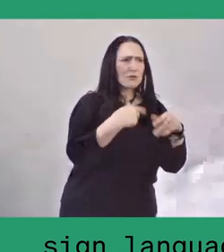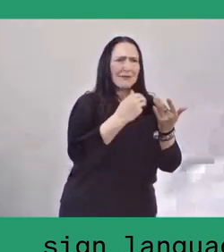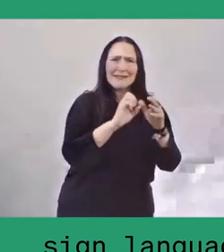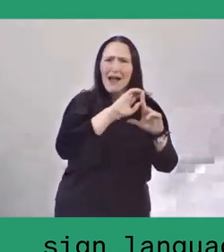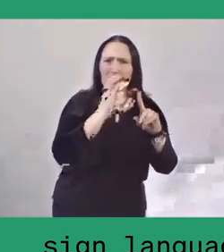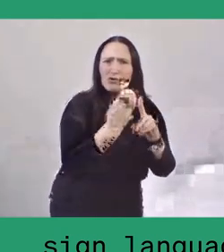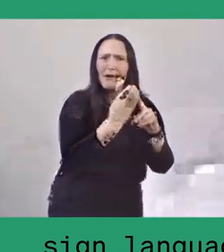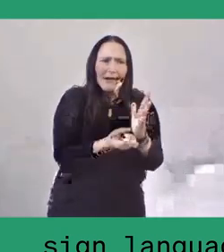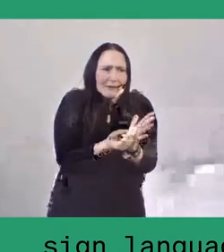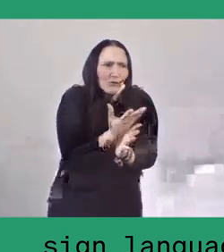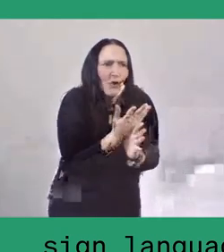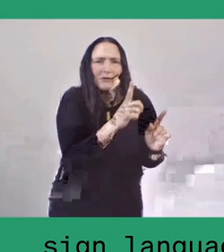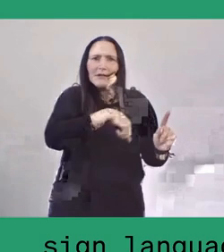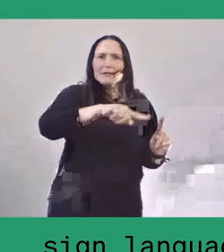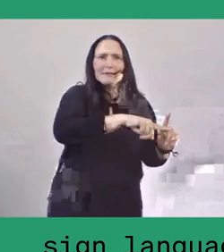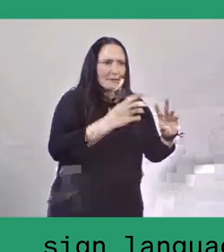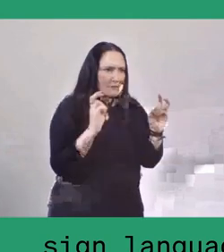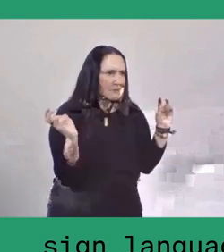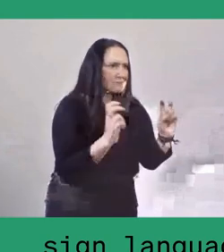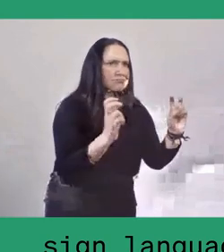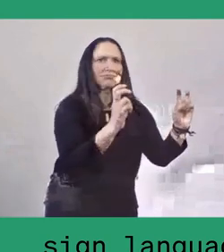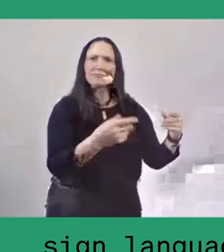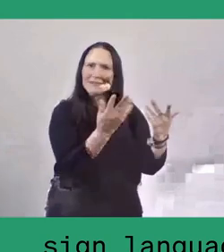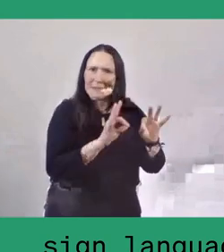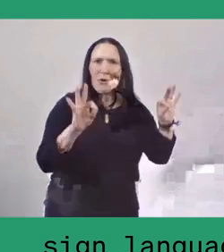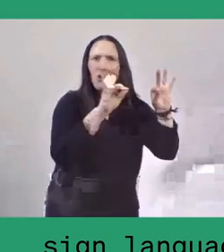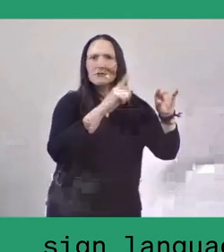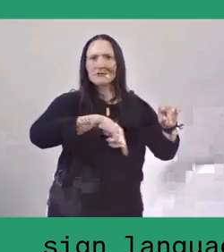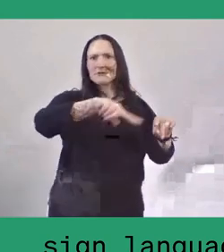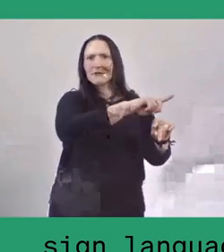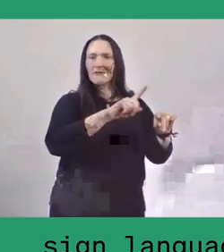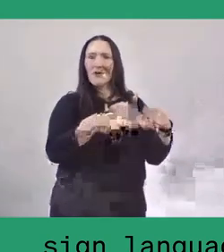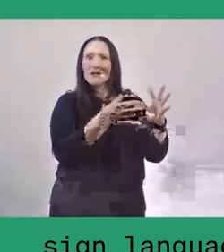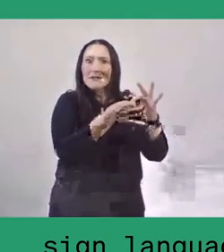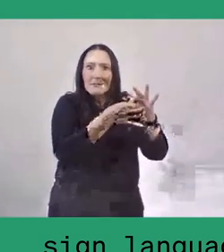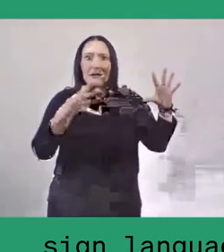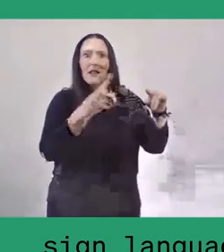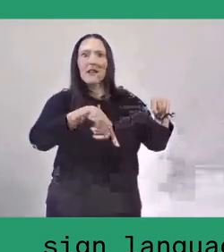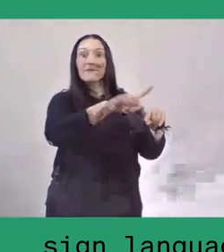tangible as well as intangible, for the common benefit of the people.